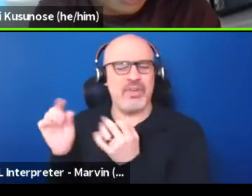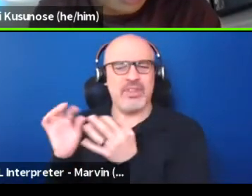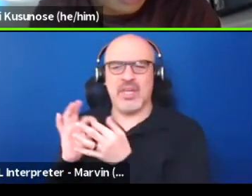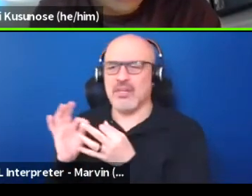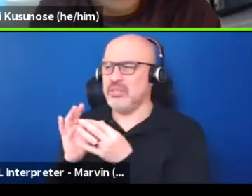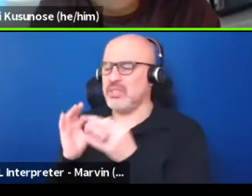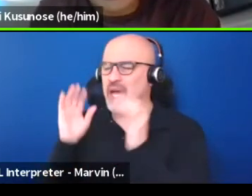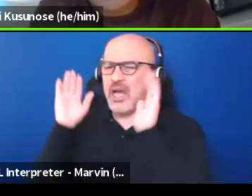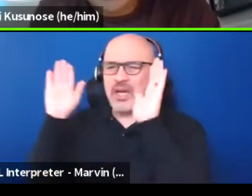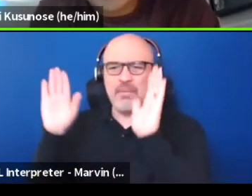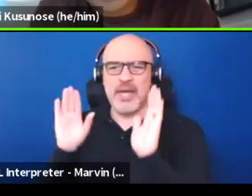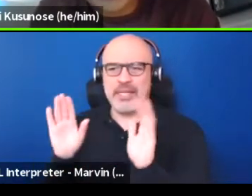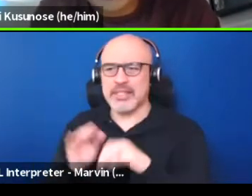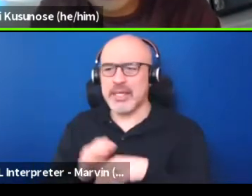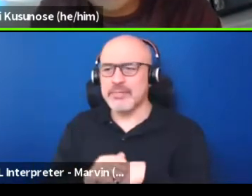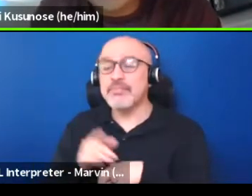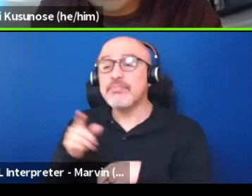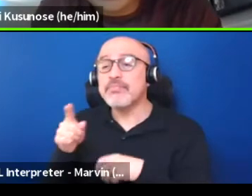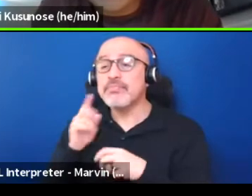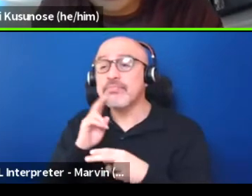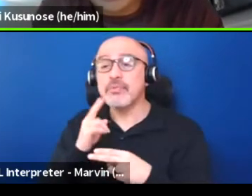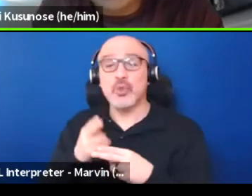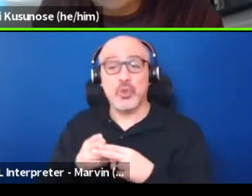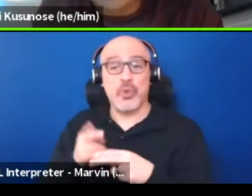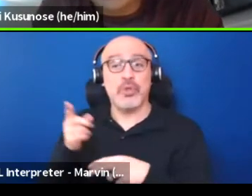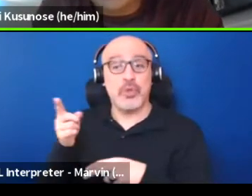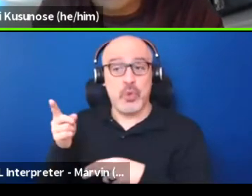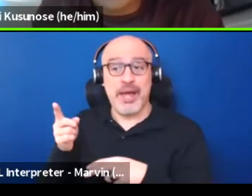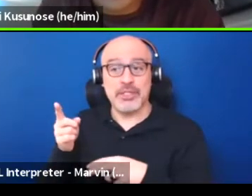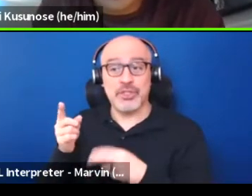And you mentioned something about catering to the youth.